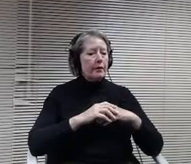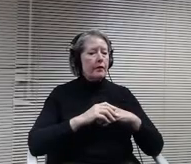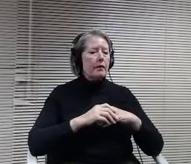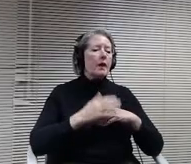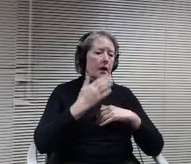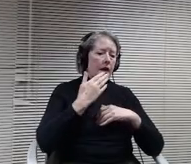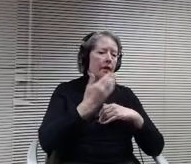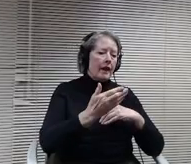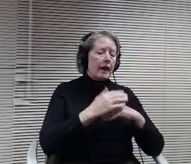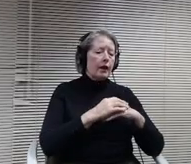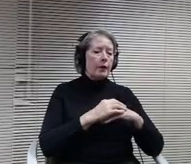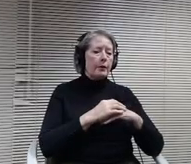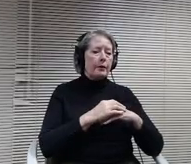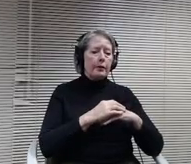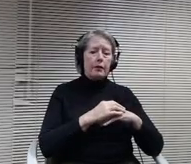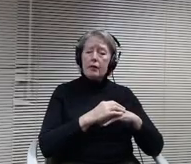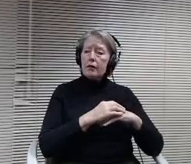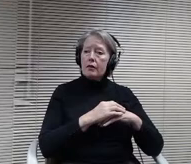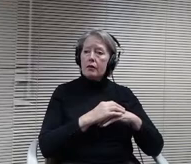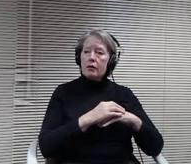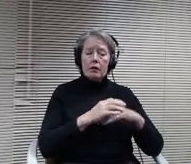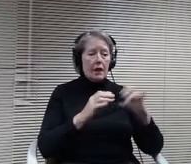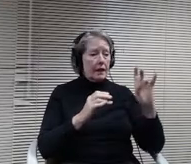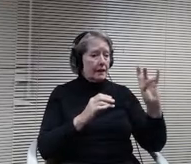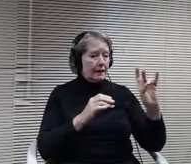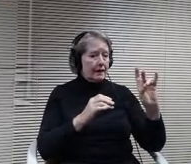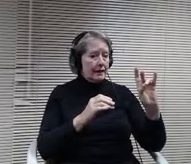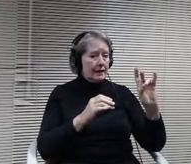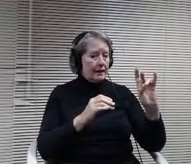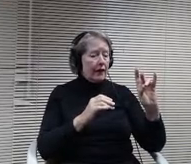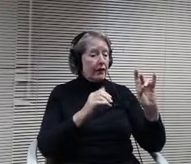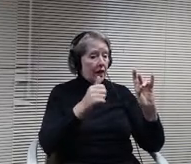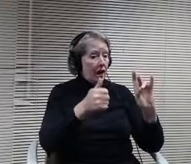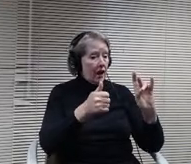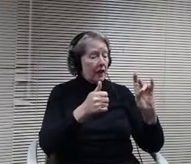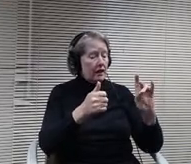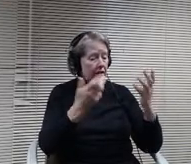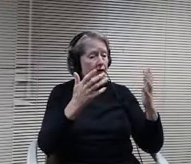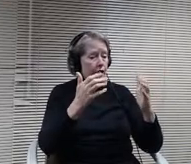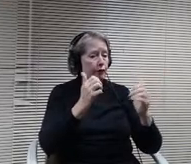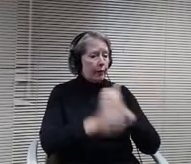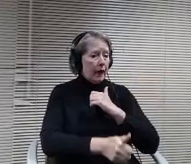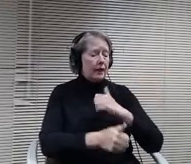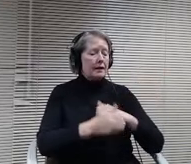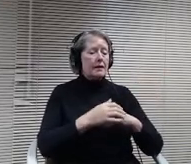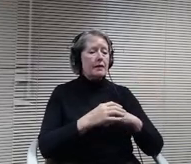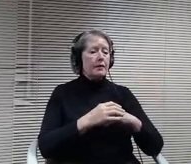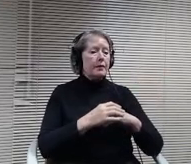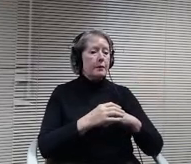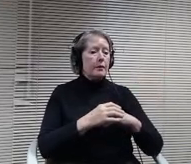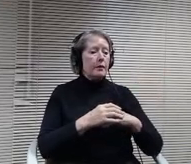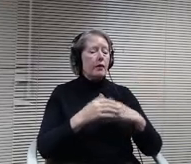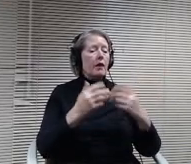the motion carries 1 comma. I just want to echo everybody thanks to the administrators especially you pointed out Miss